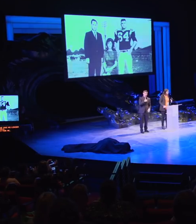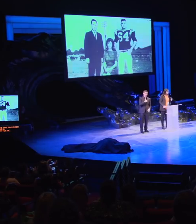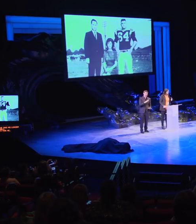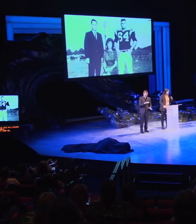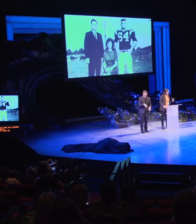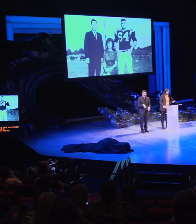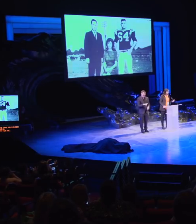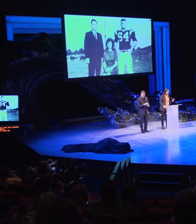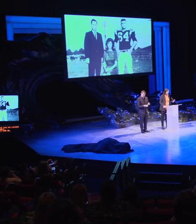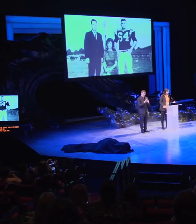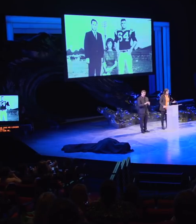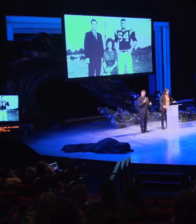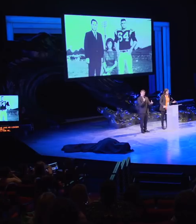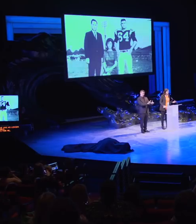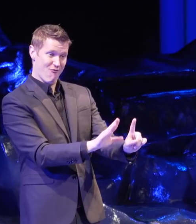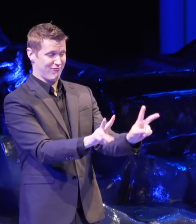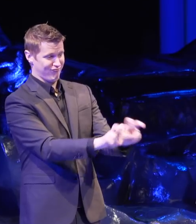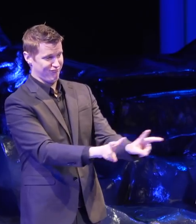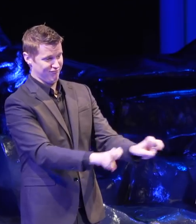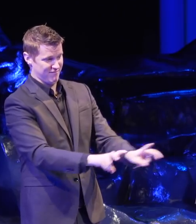Based on my mom's analysis at that time,